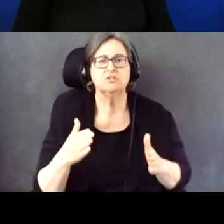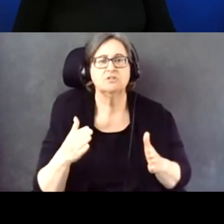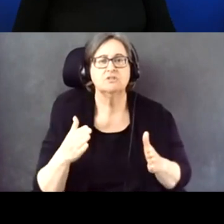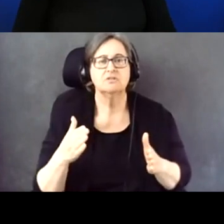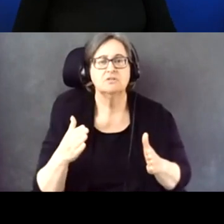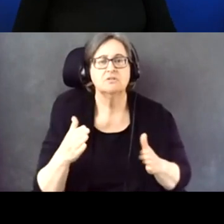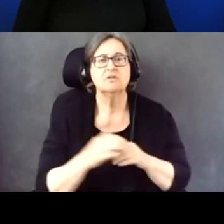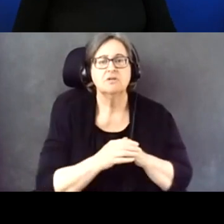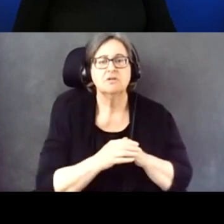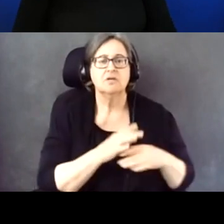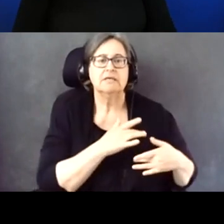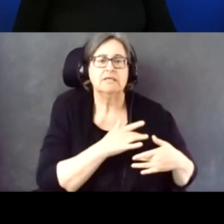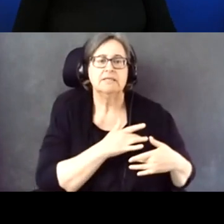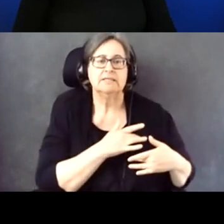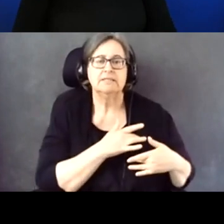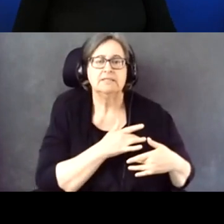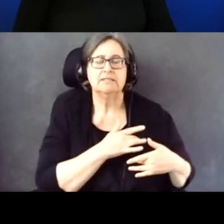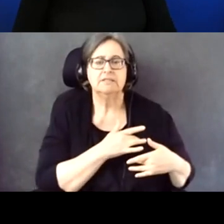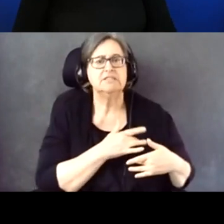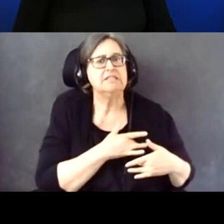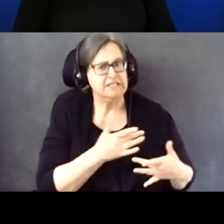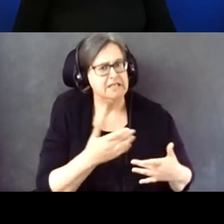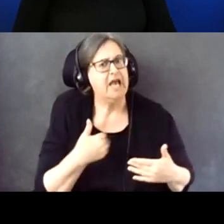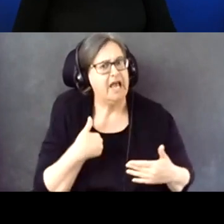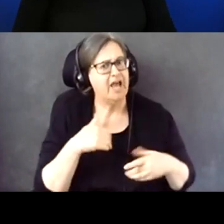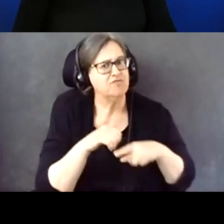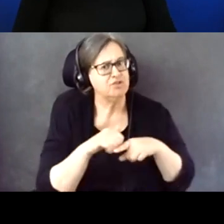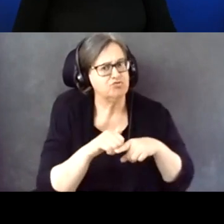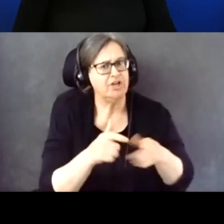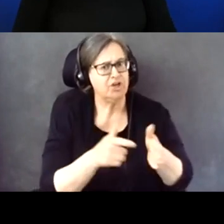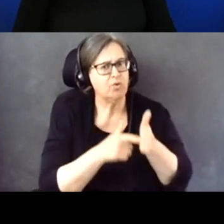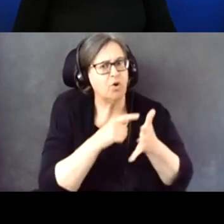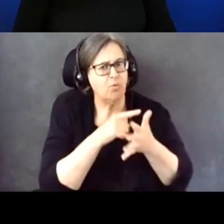usually there are training requirements that poll-workers have to go through, or if you're